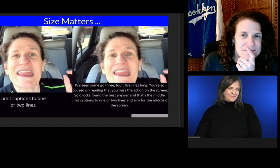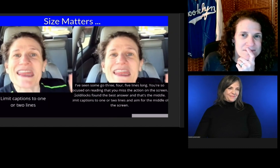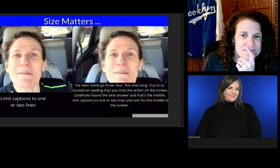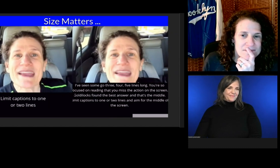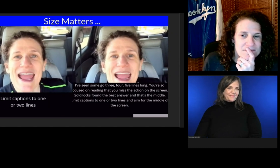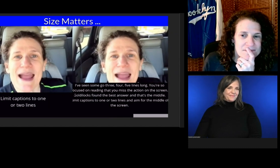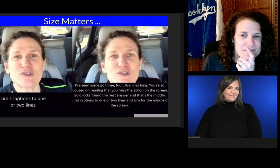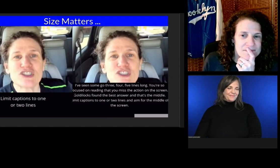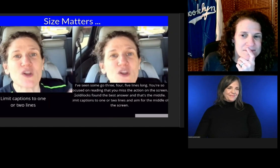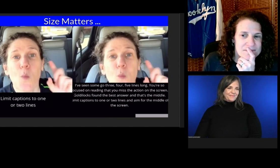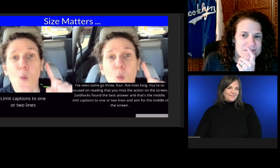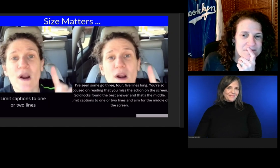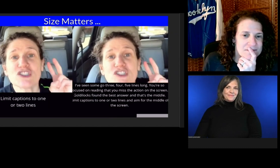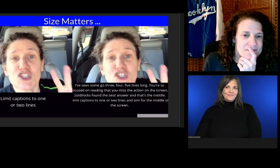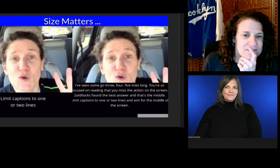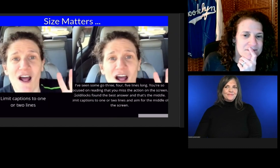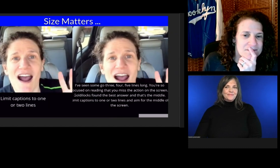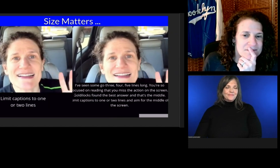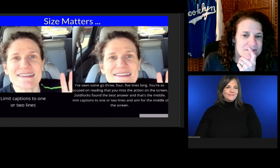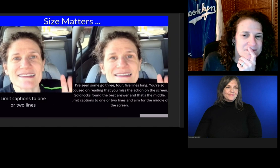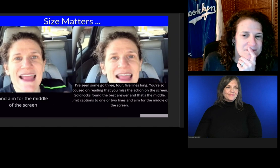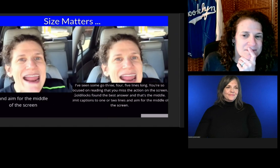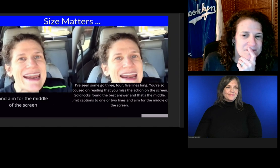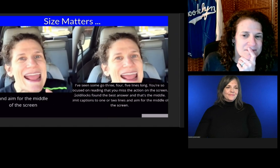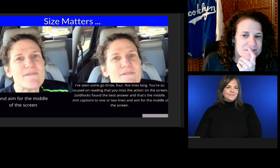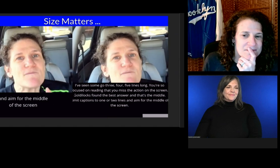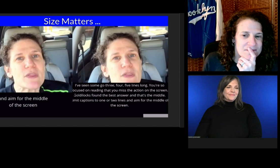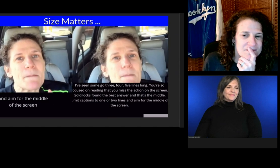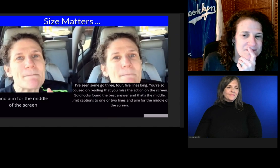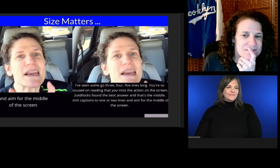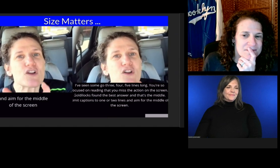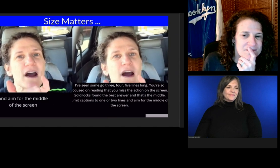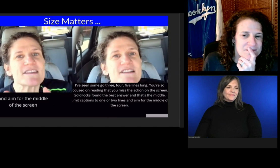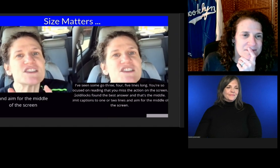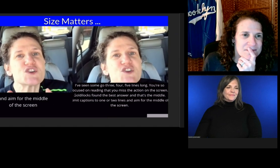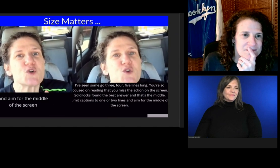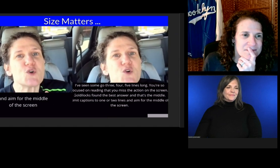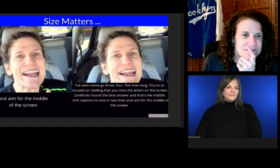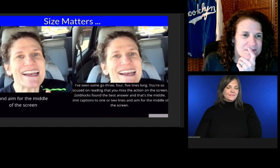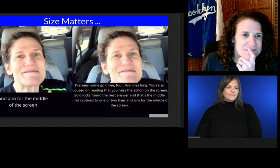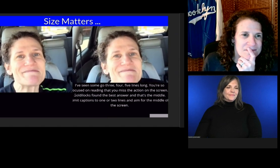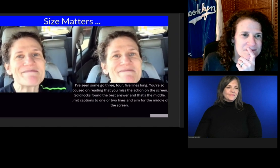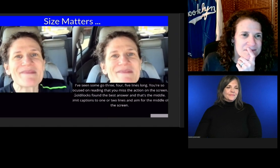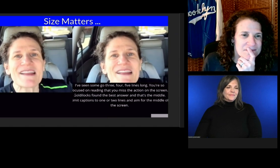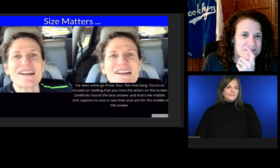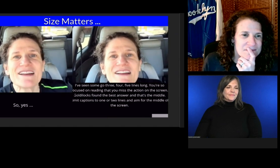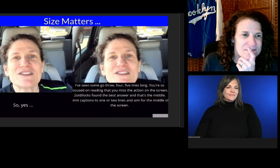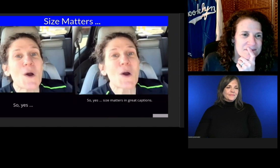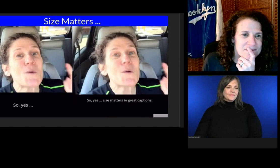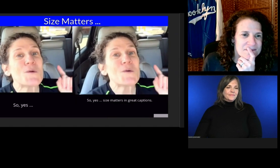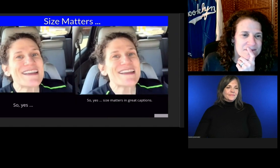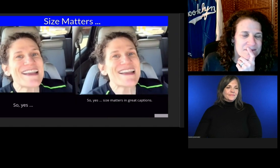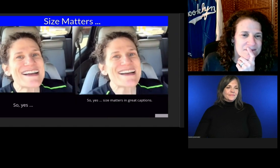Limit captions to one or two lines and aim for the middle of the screen. So yes.